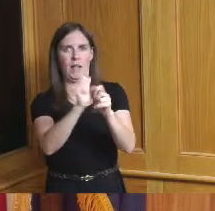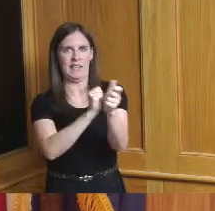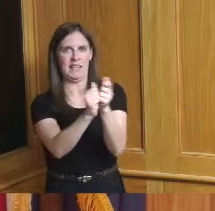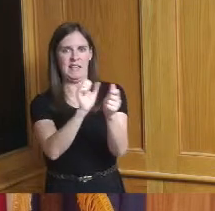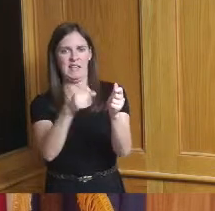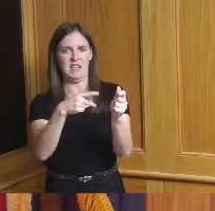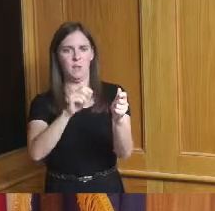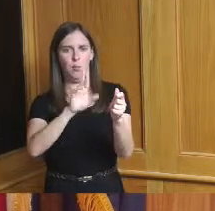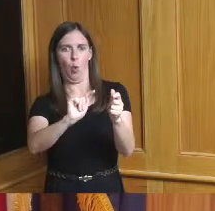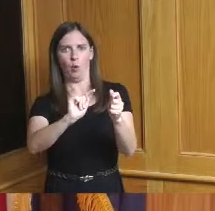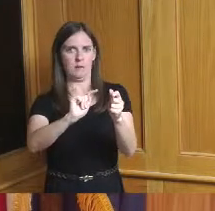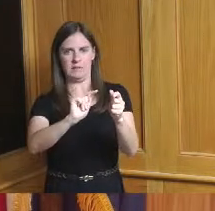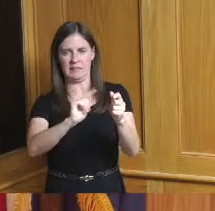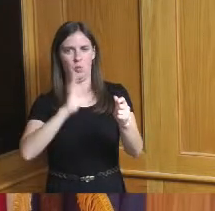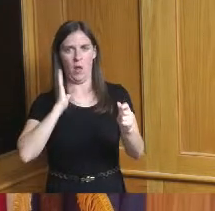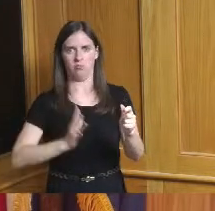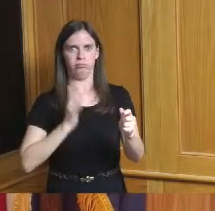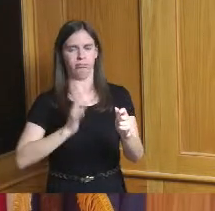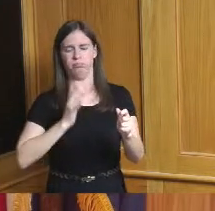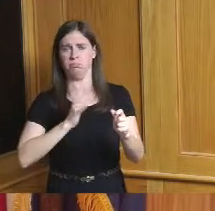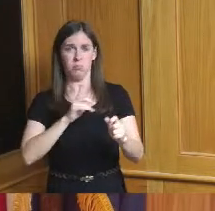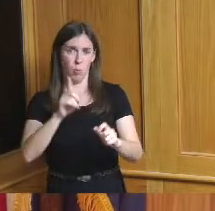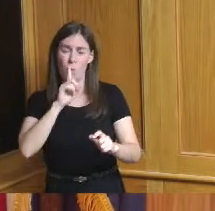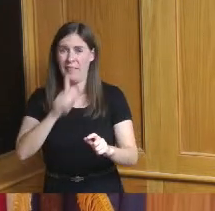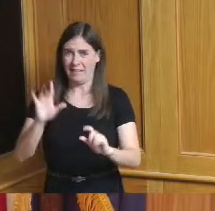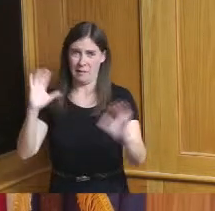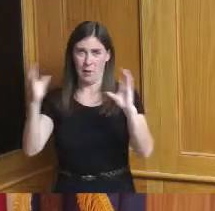one of the top in the whole country that is coming with